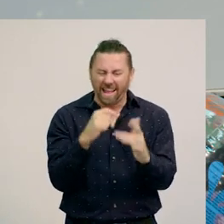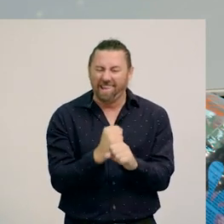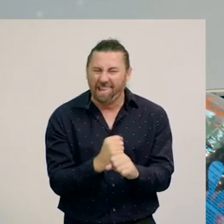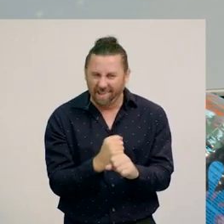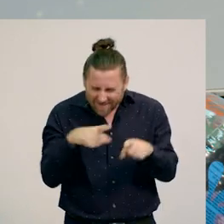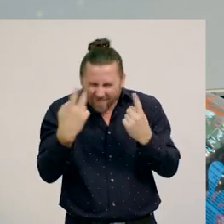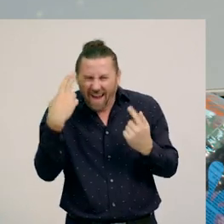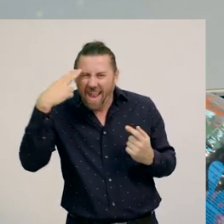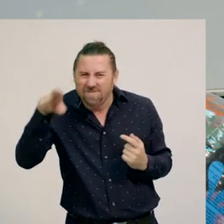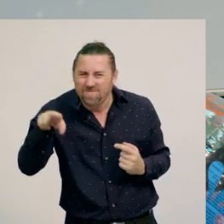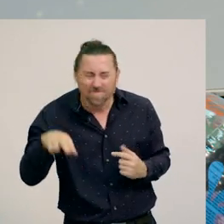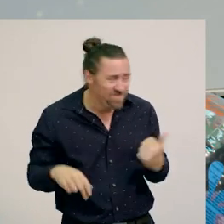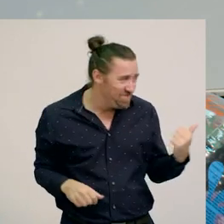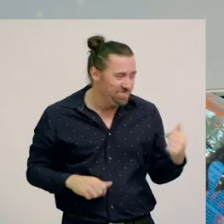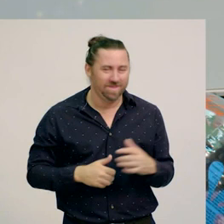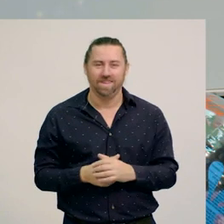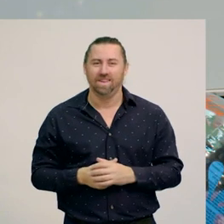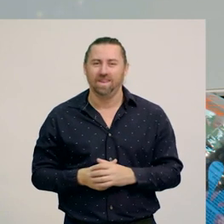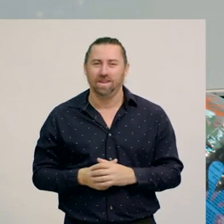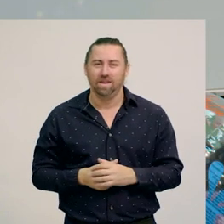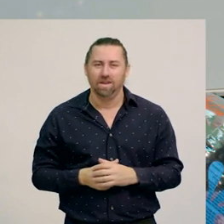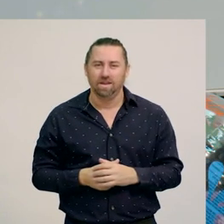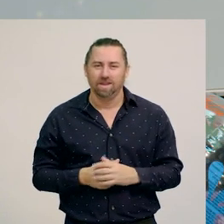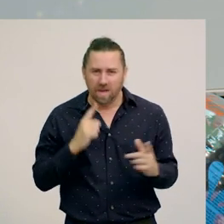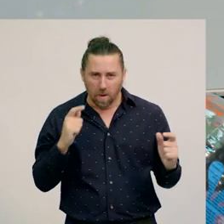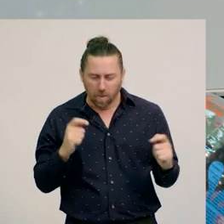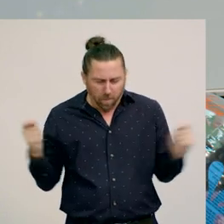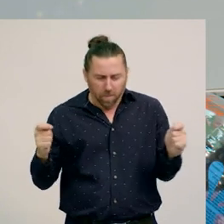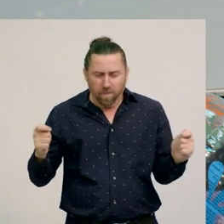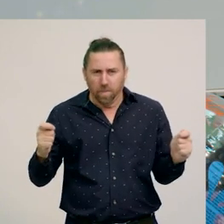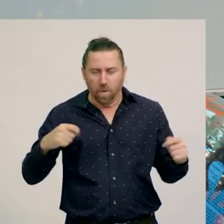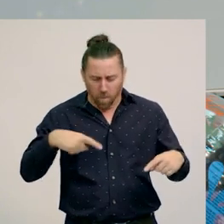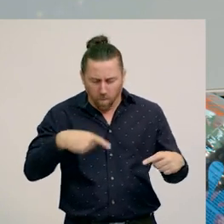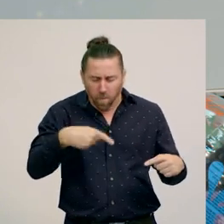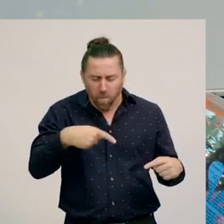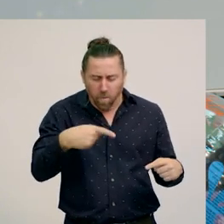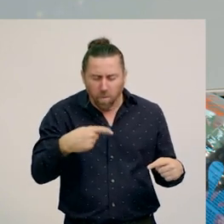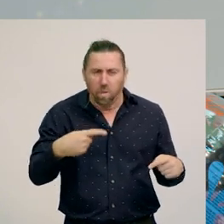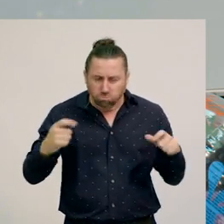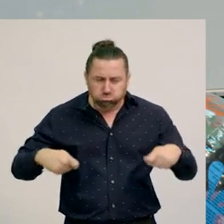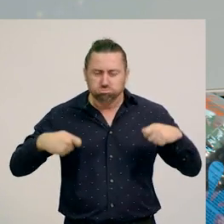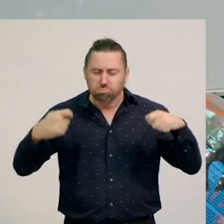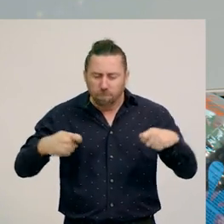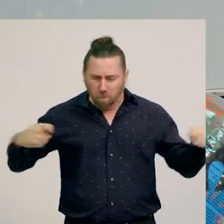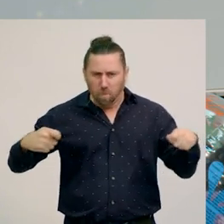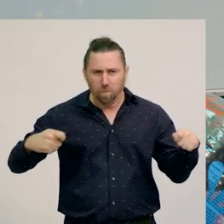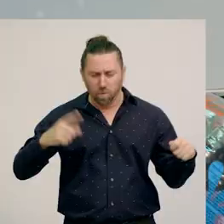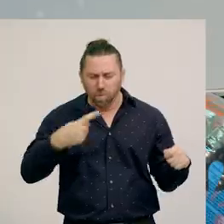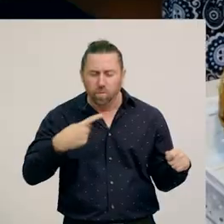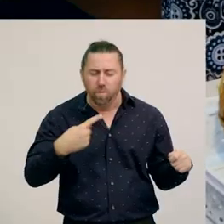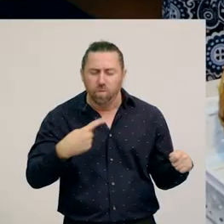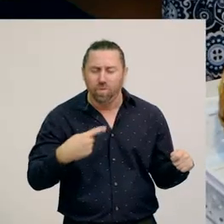In - I'll just get that and pull, and pull again,